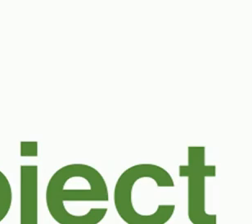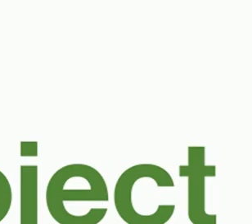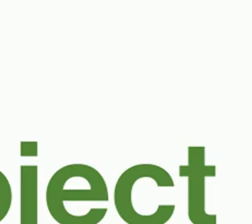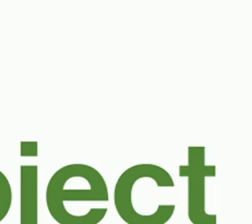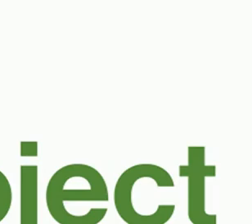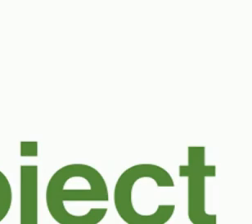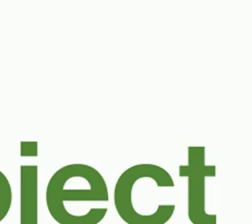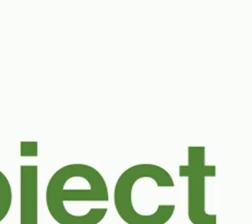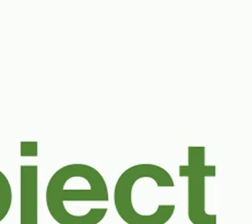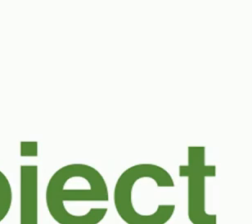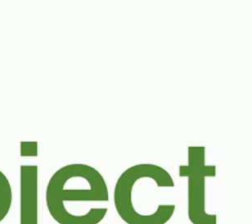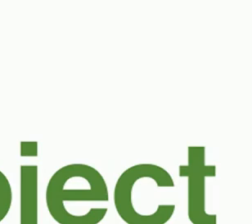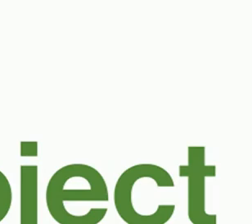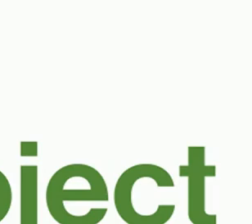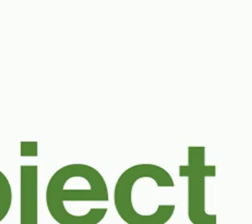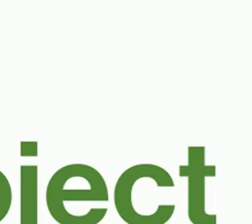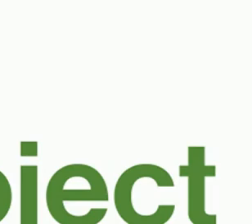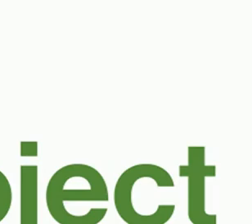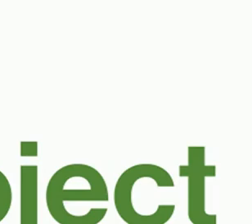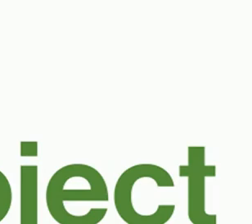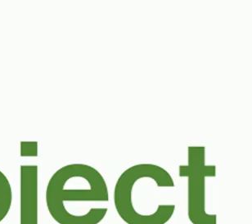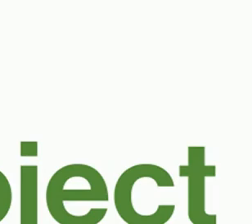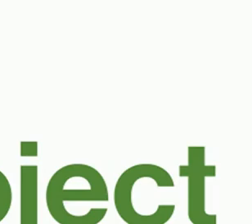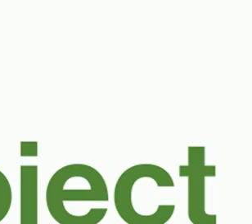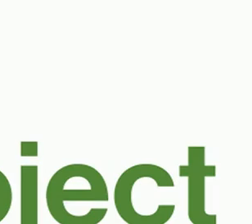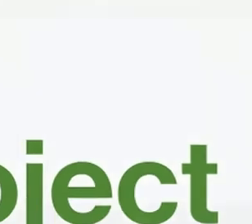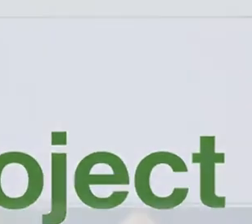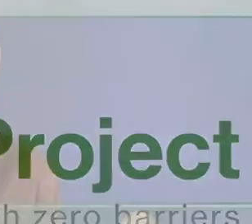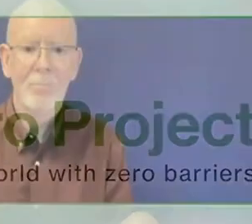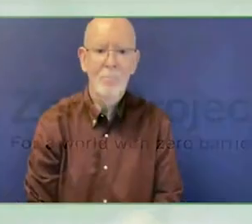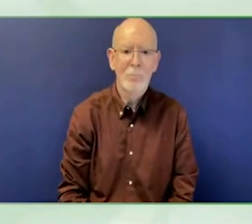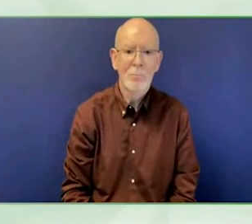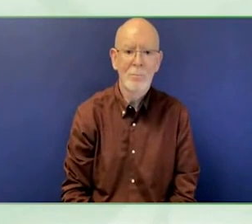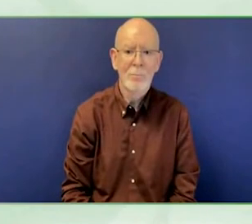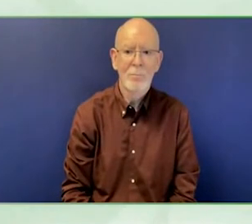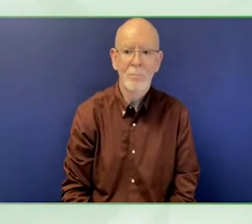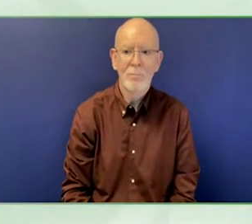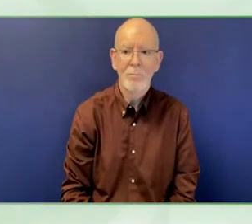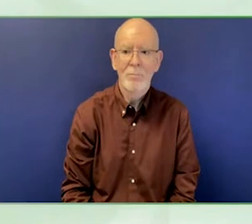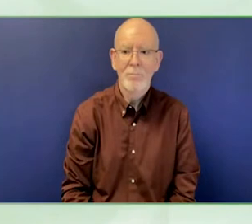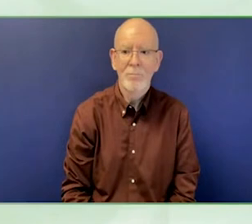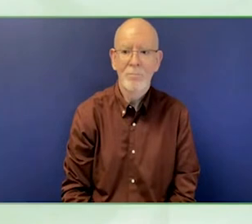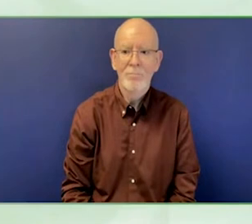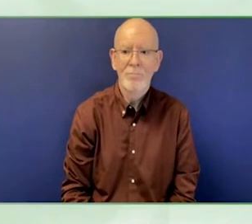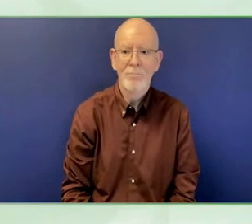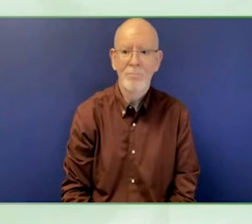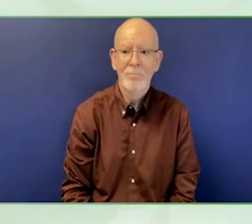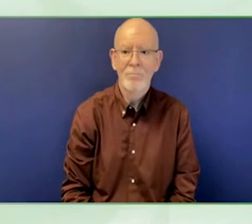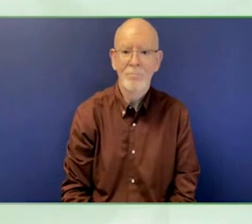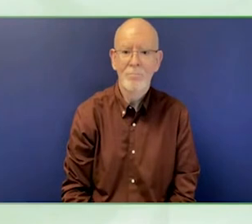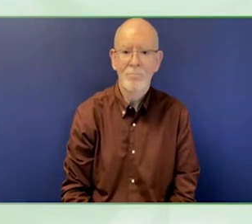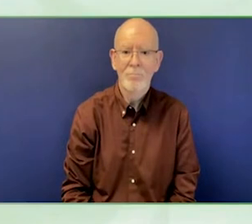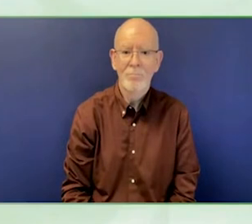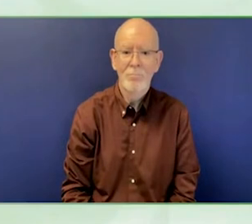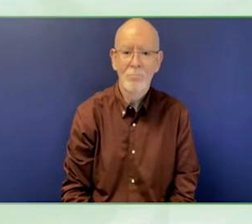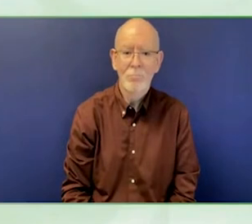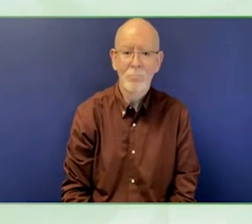I hear you, where are you? Are you causing trouble? Of course you are, come on.